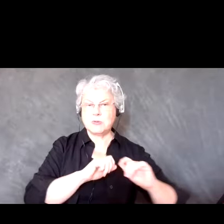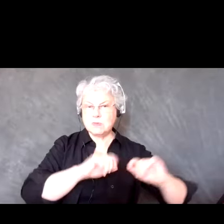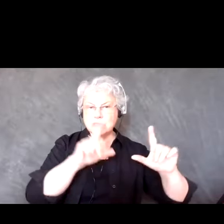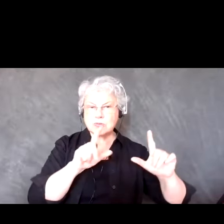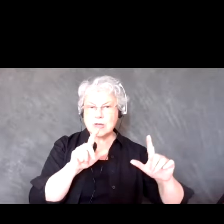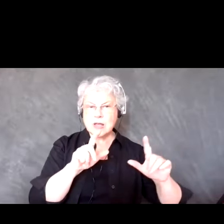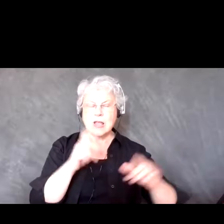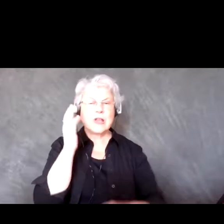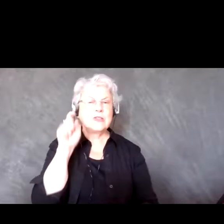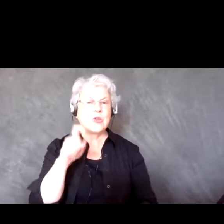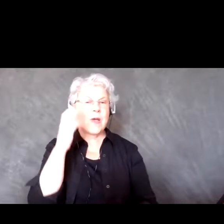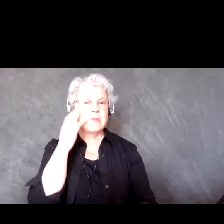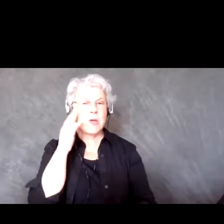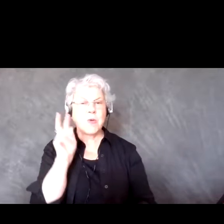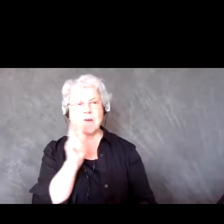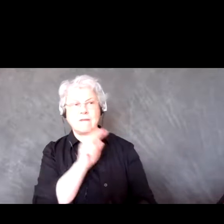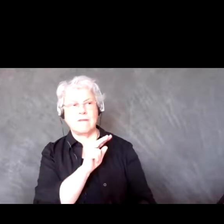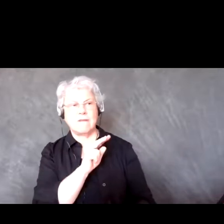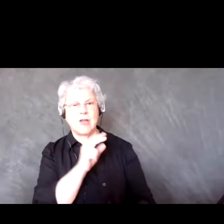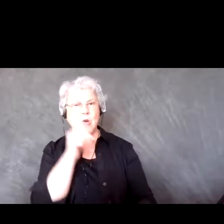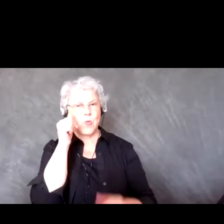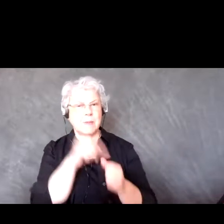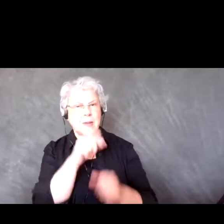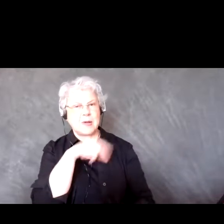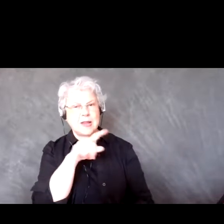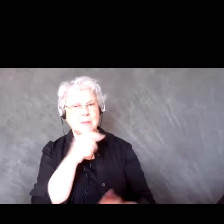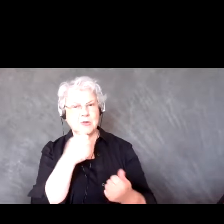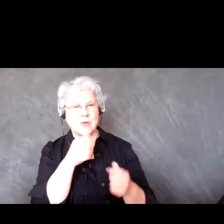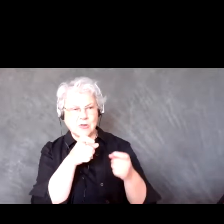of the people Zooming in, really trying to monitor the Chat, if you can have someone help